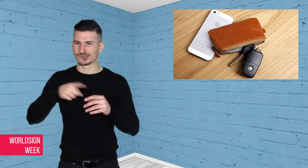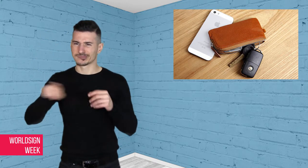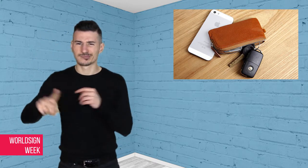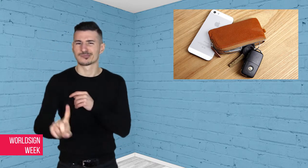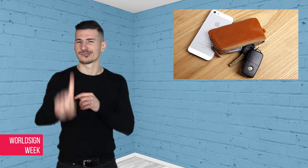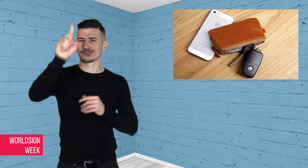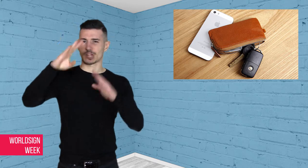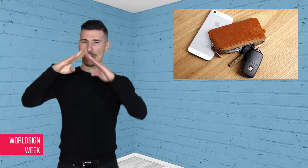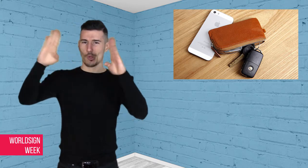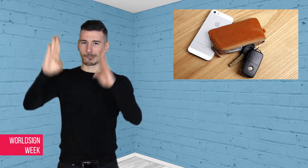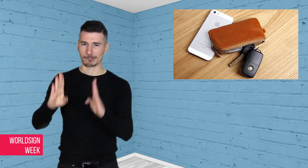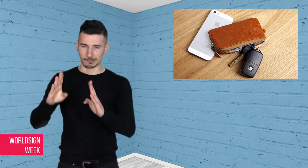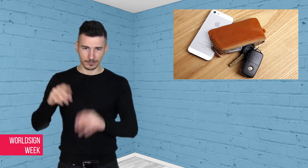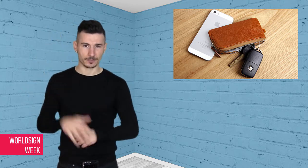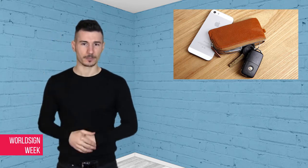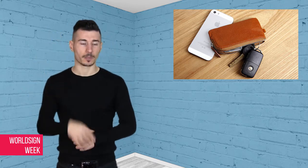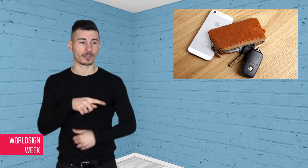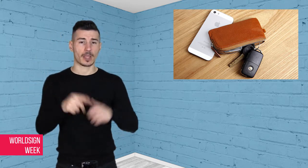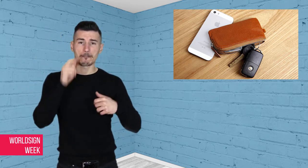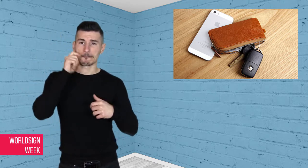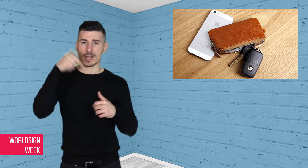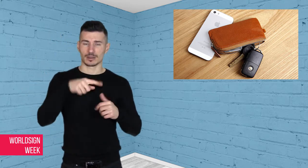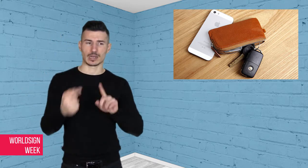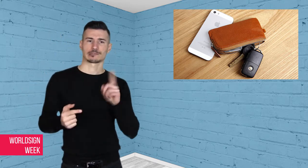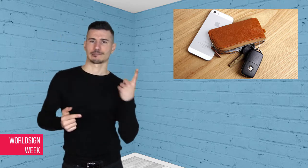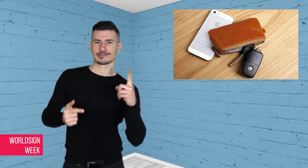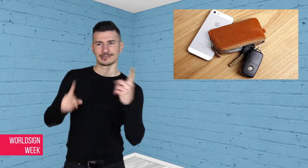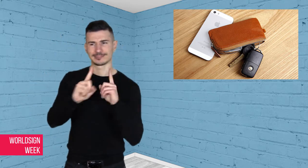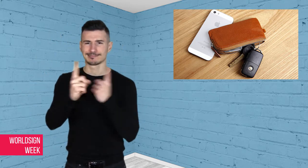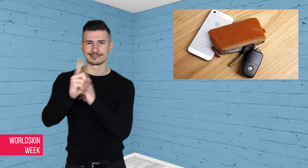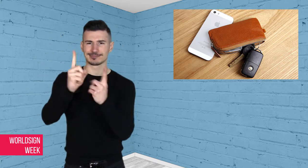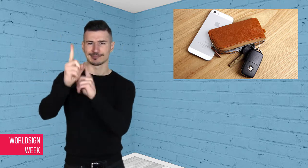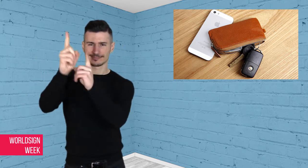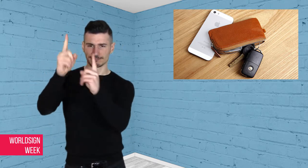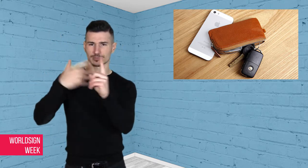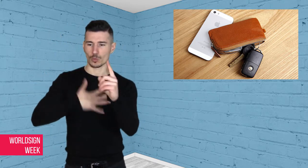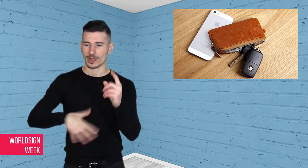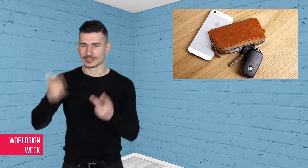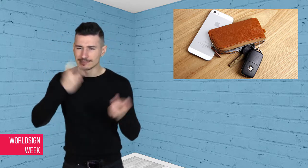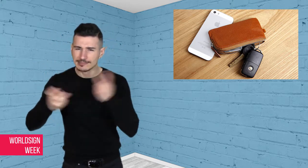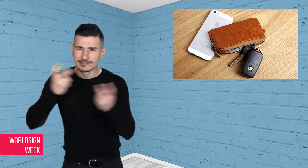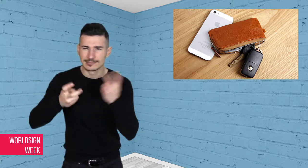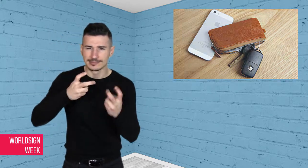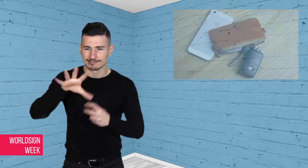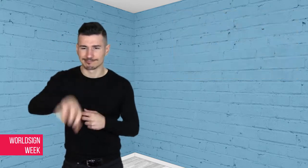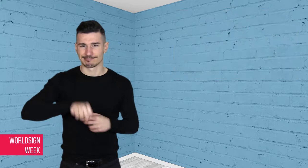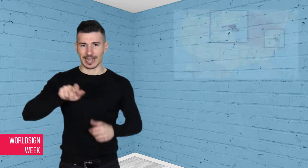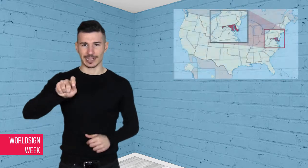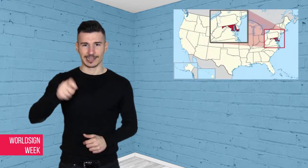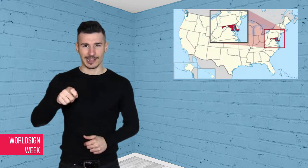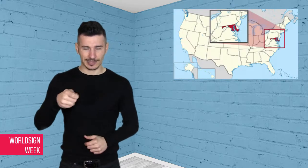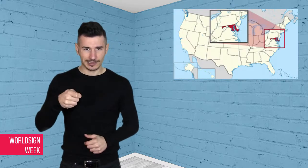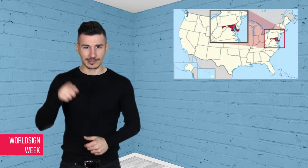person drive to her home, then stole his keys, wallet and cellphone and ran